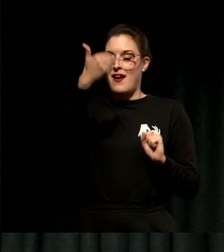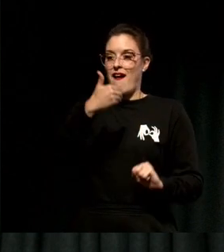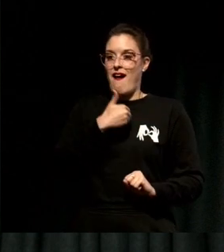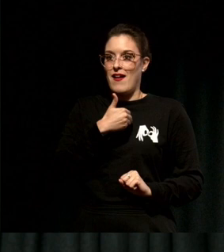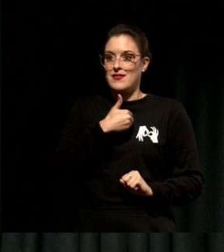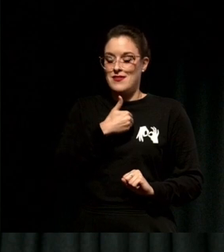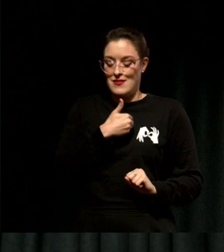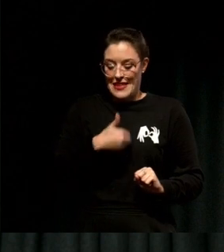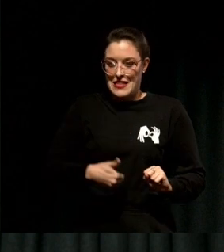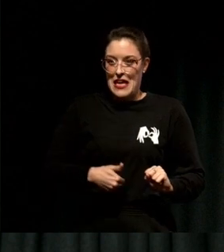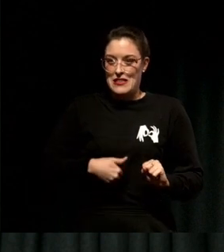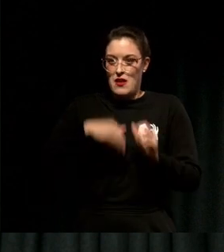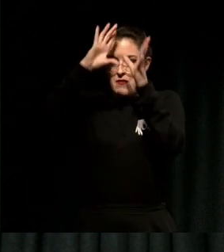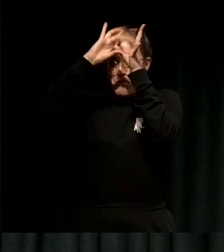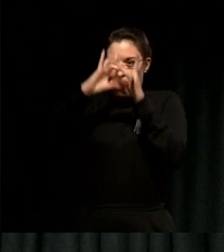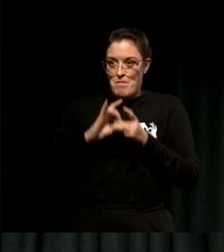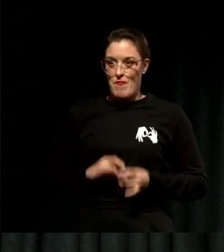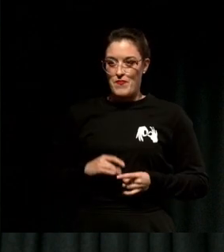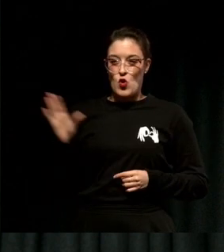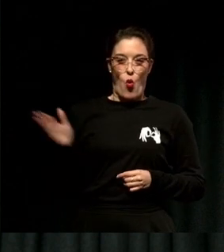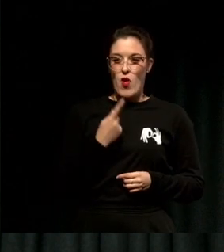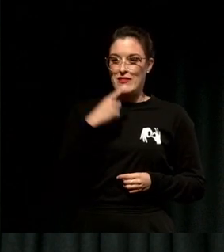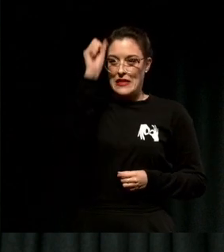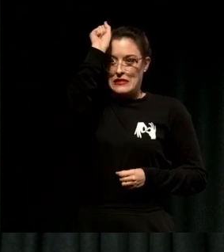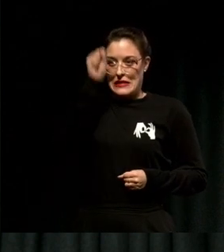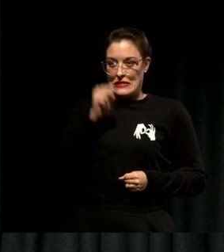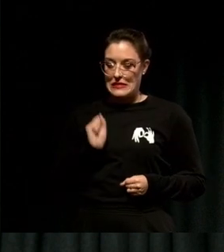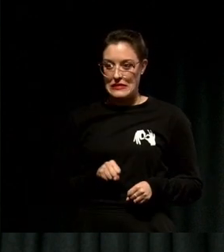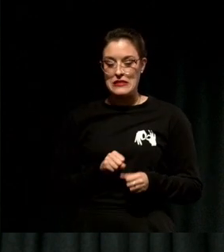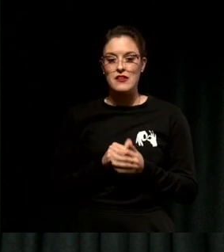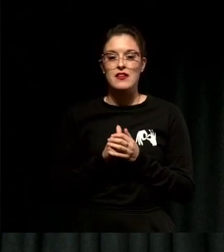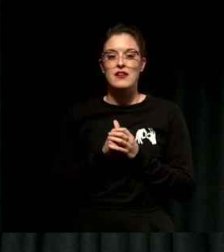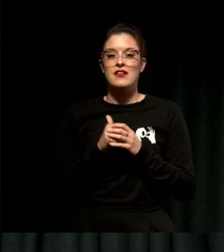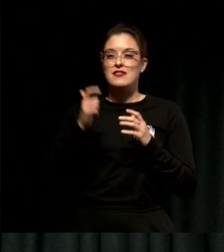It takes the intelligence from your mind, your intelligence from your emotions, and